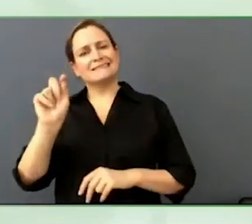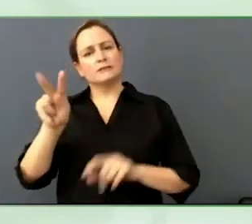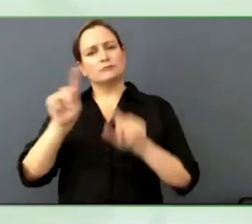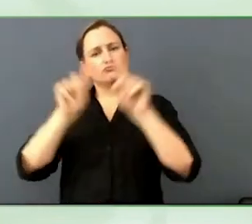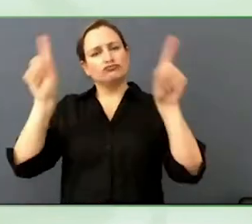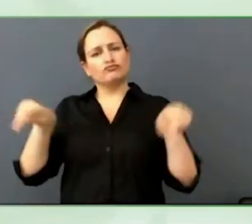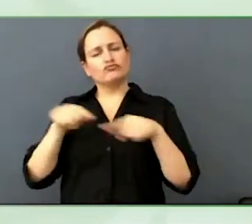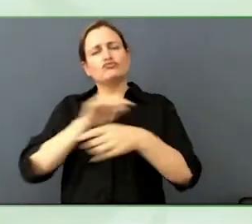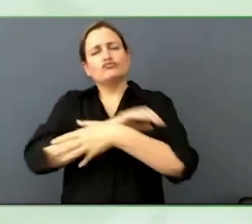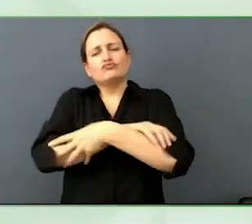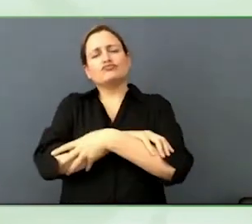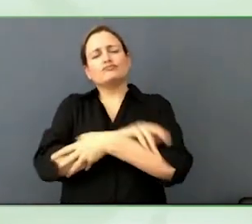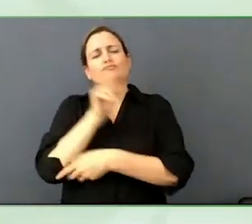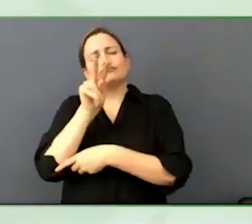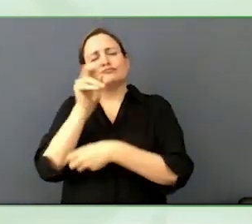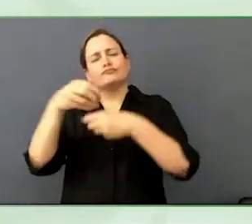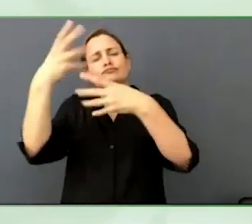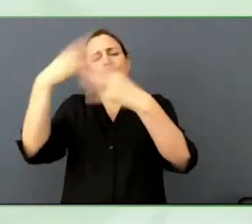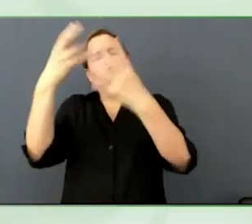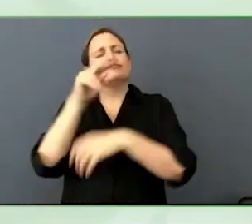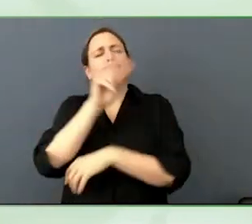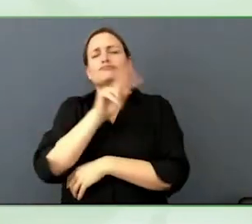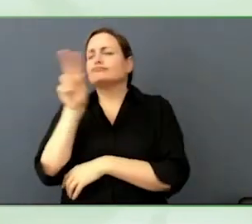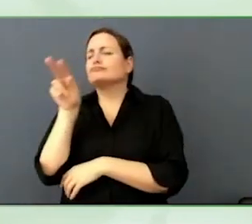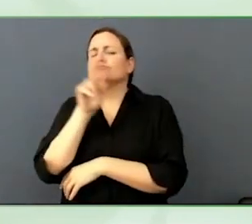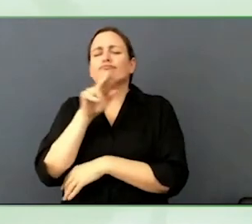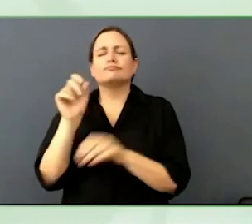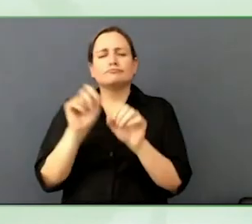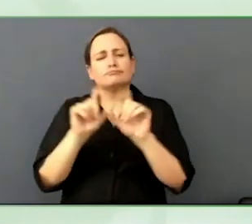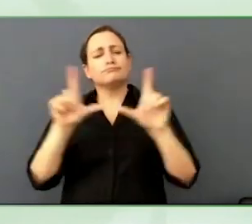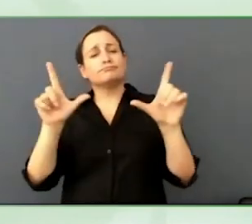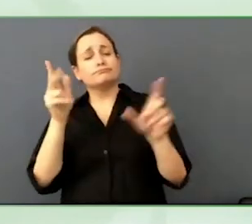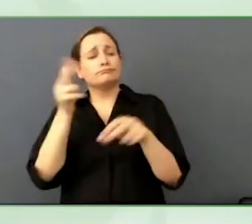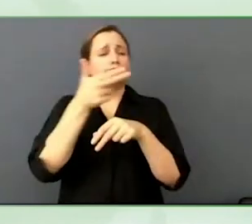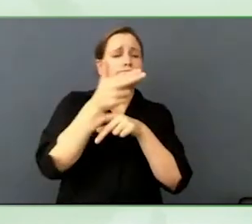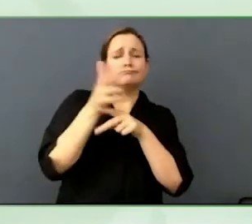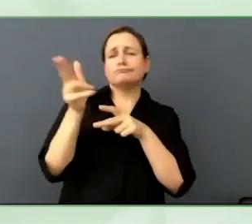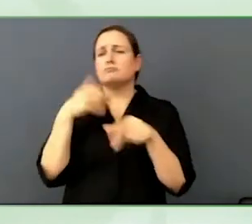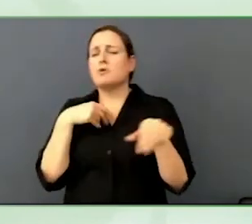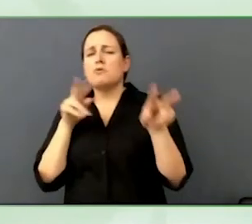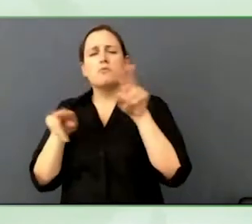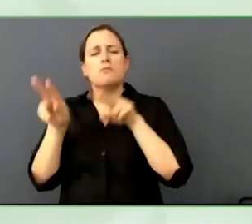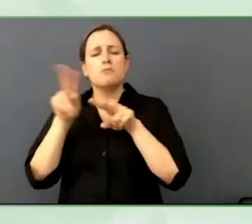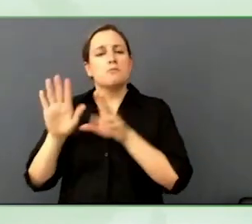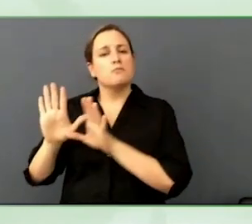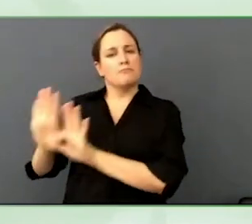We need to really pay attention to that. Those are some of the big ones we are paying attention to.